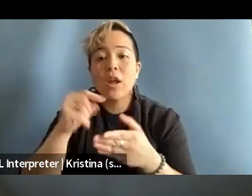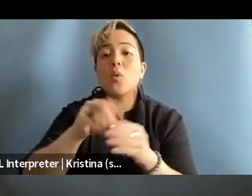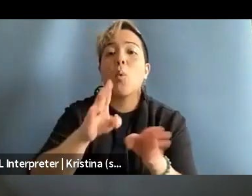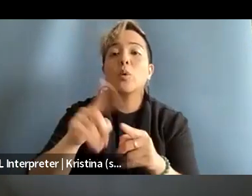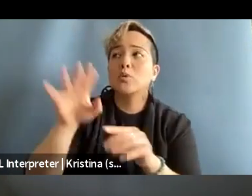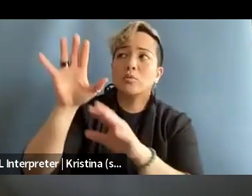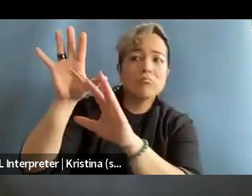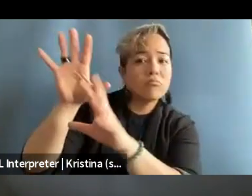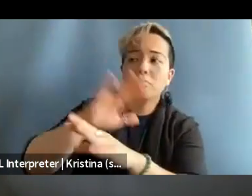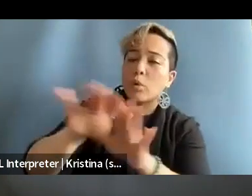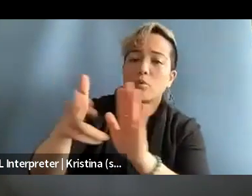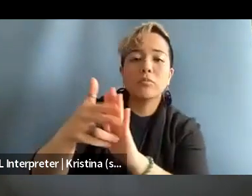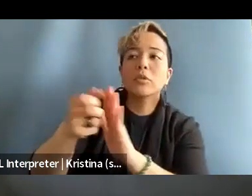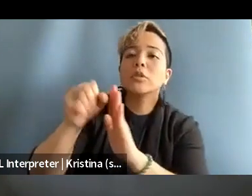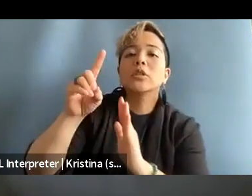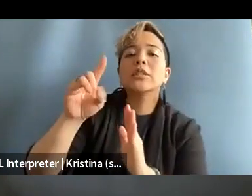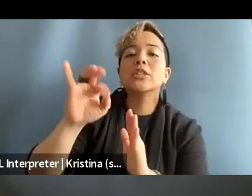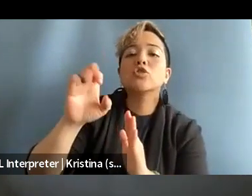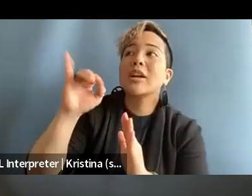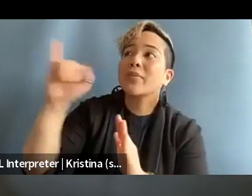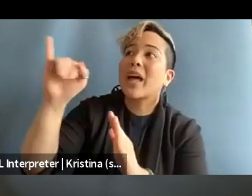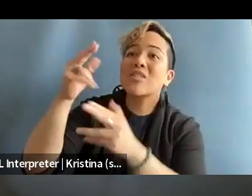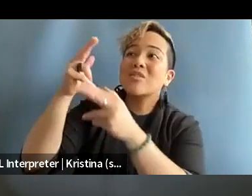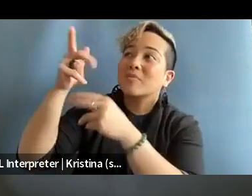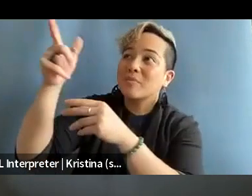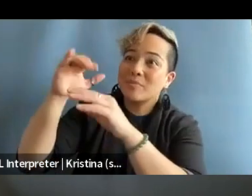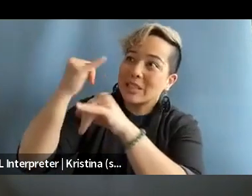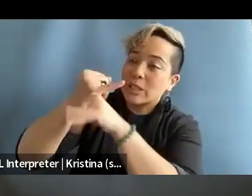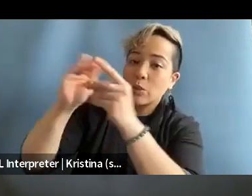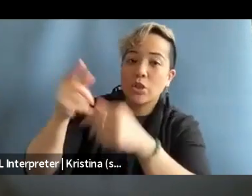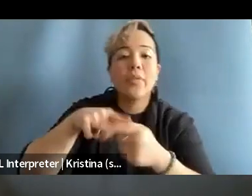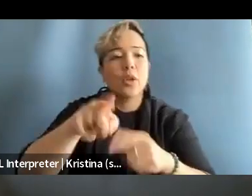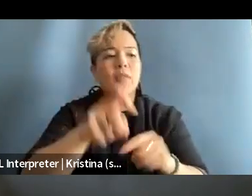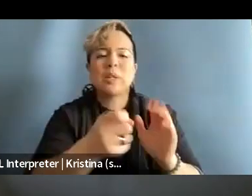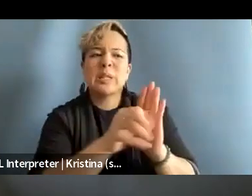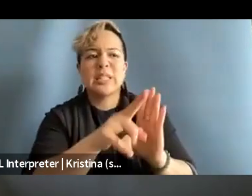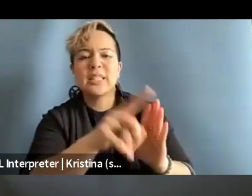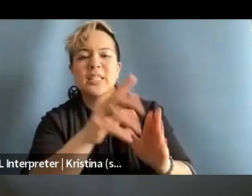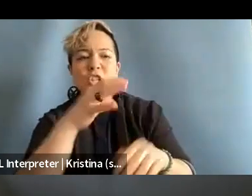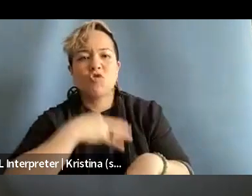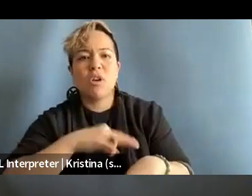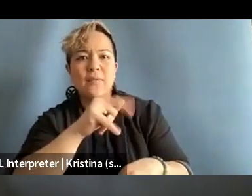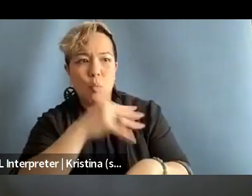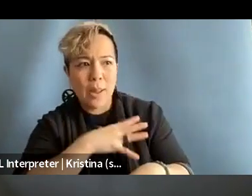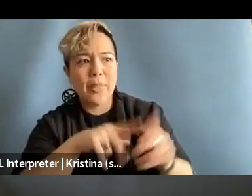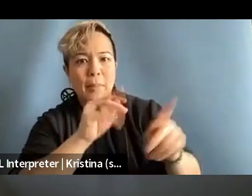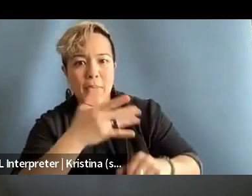to first discredit the reporters, and as you discredit these high profile women and people of color that then adds stigma